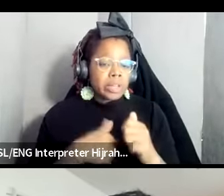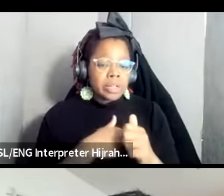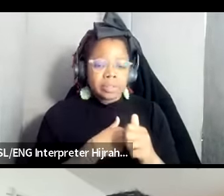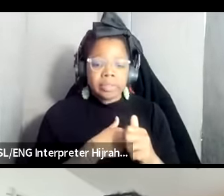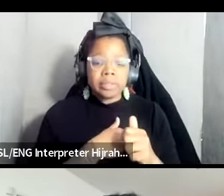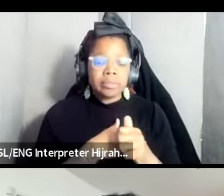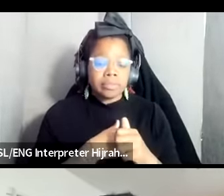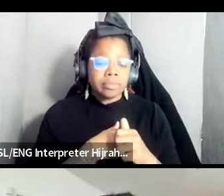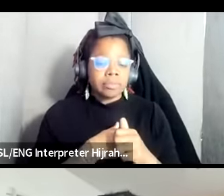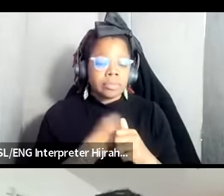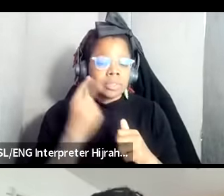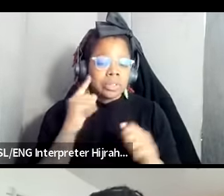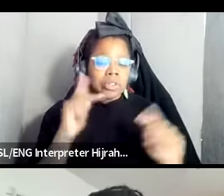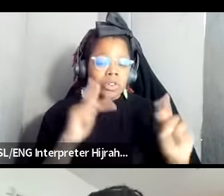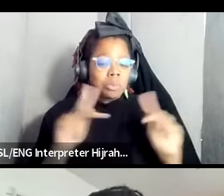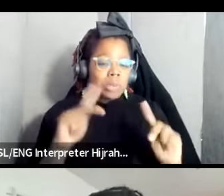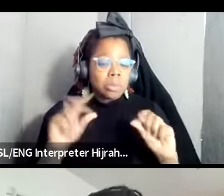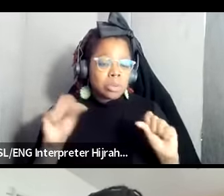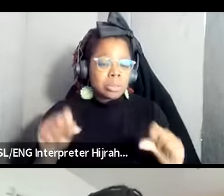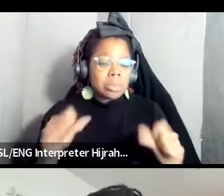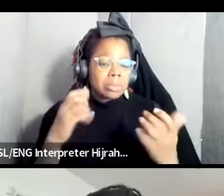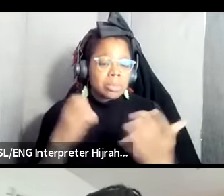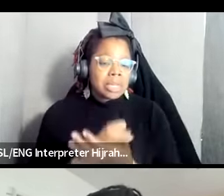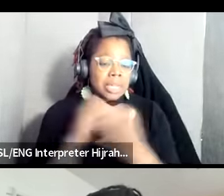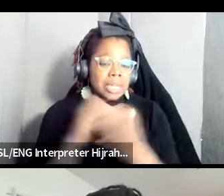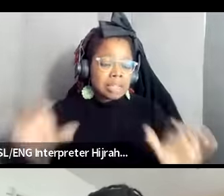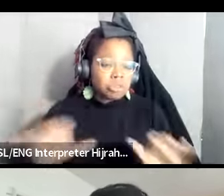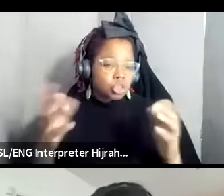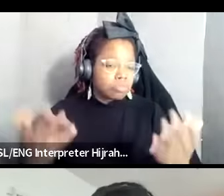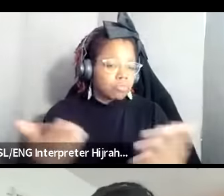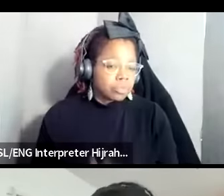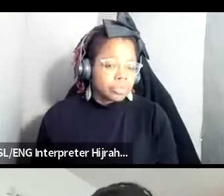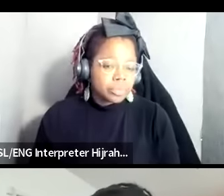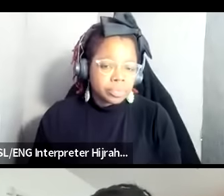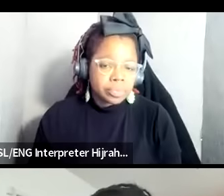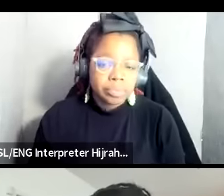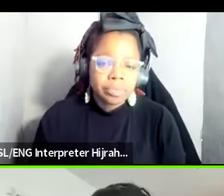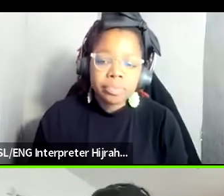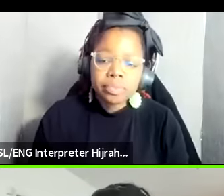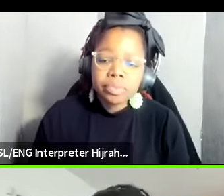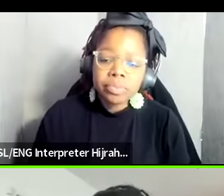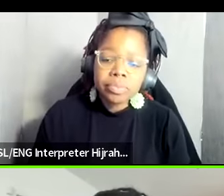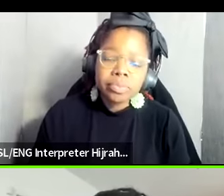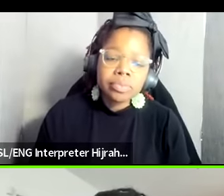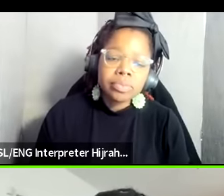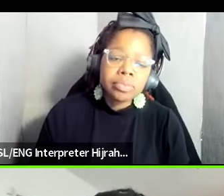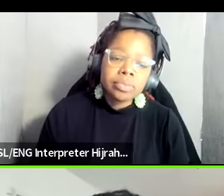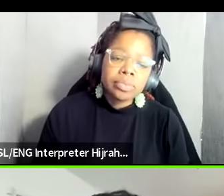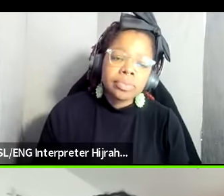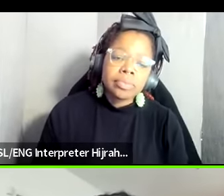for folks to be able to take action how can they take action around stop cop City yes well I think